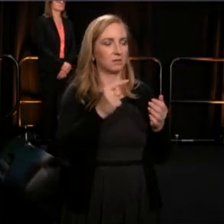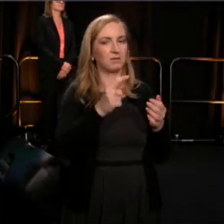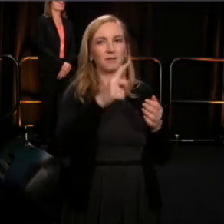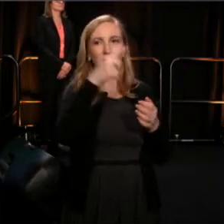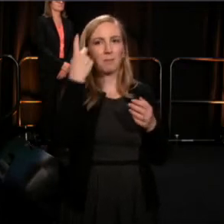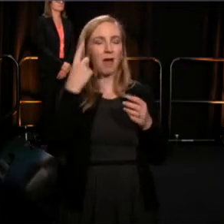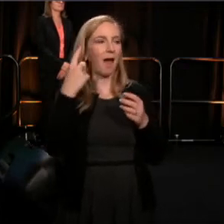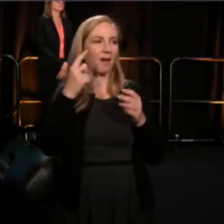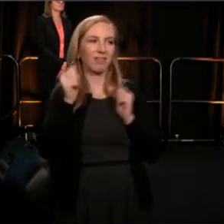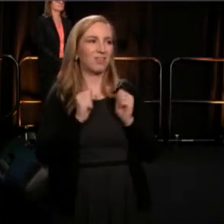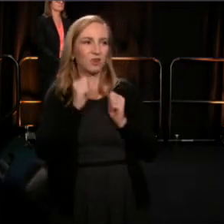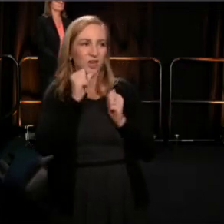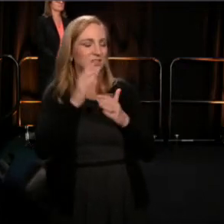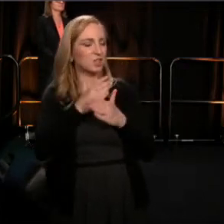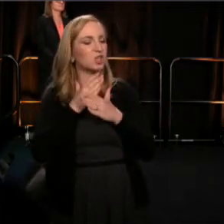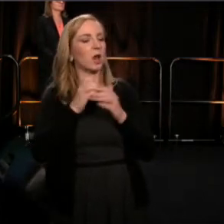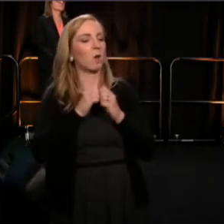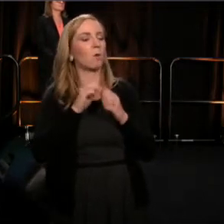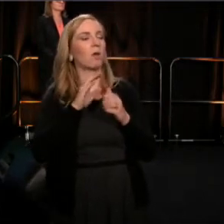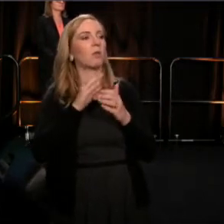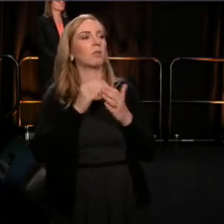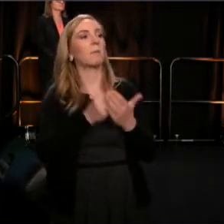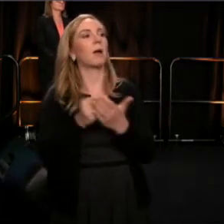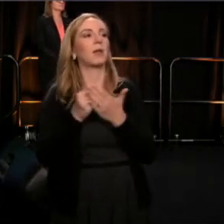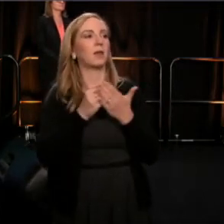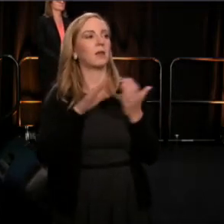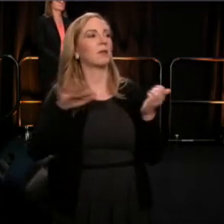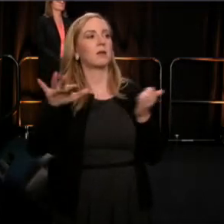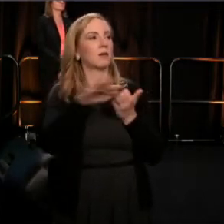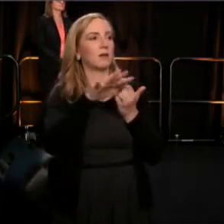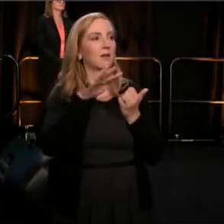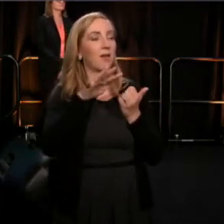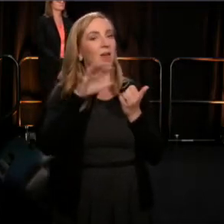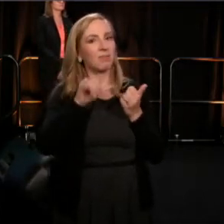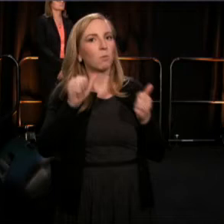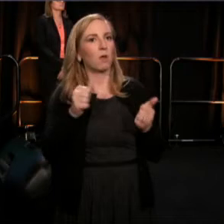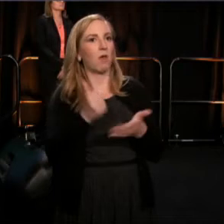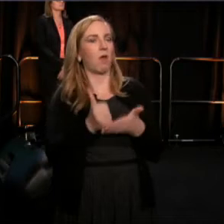to support and apply to meaningful avenues to develop their talents